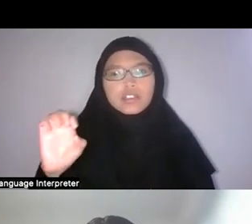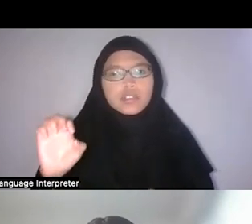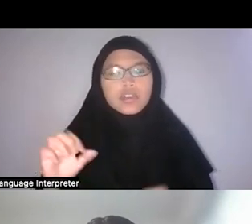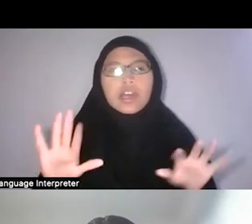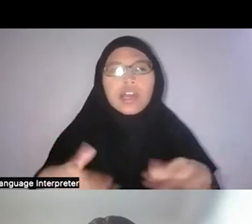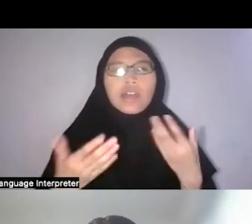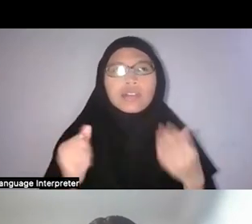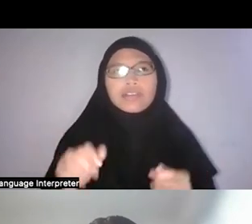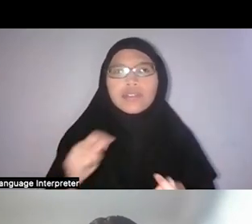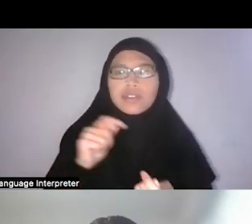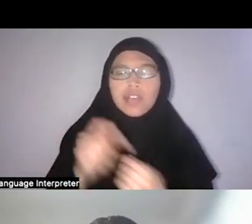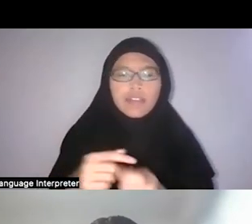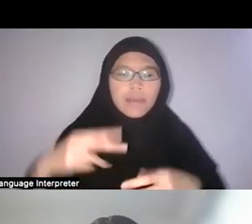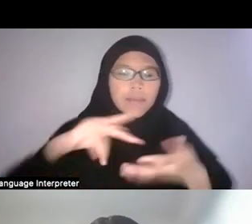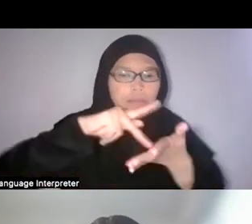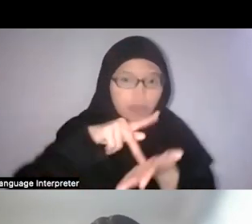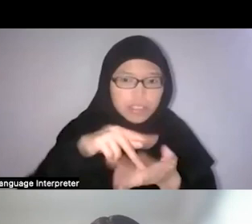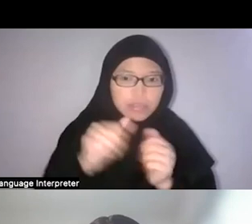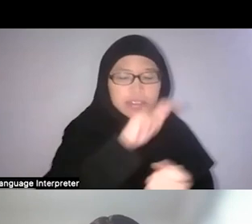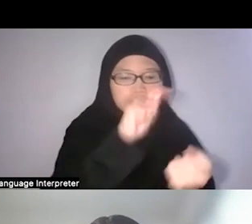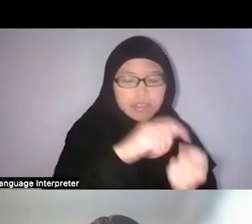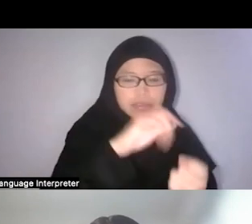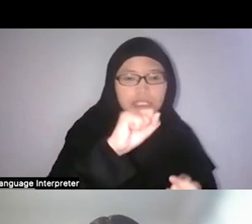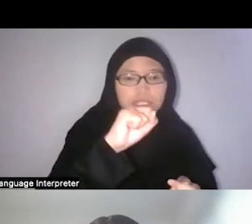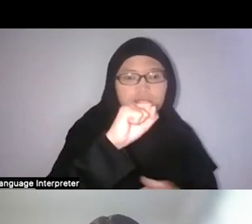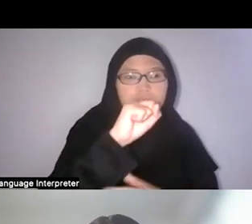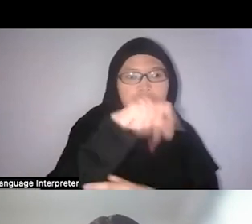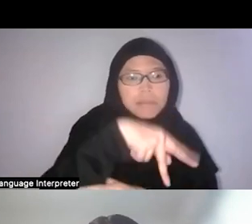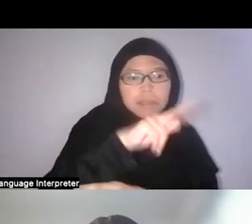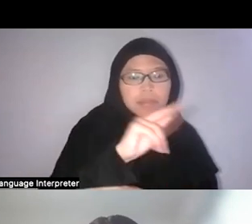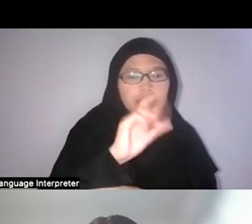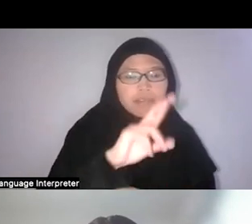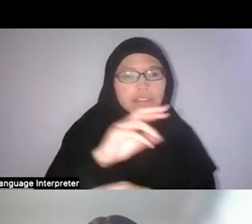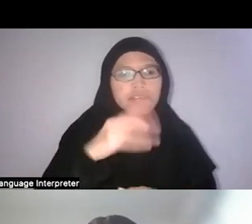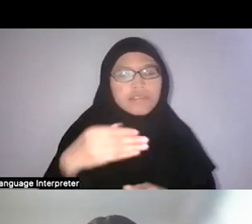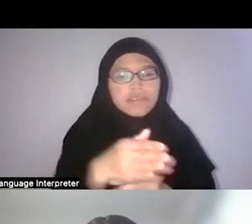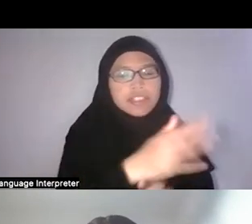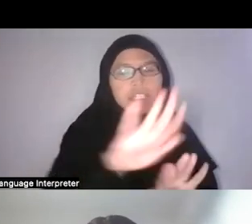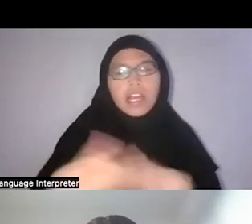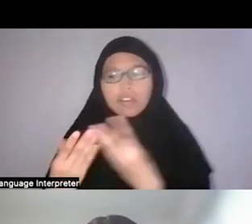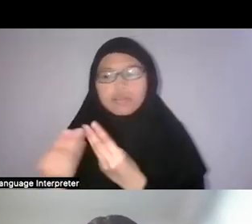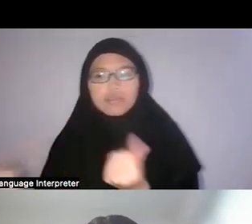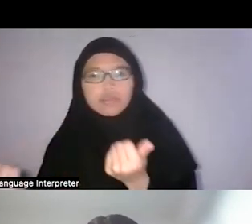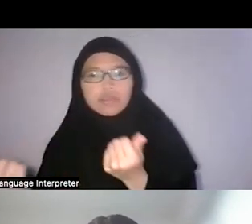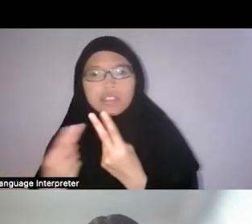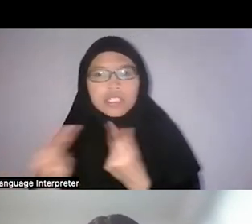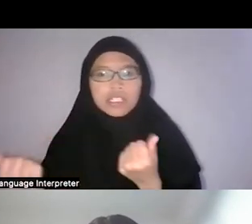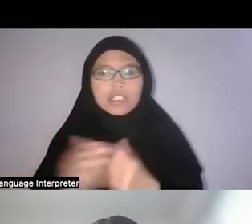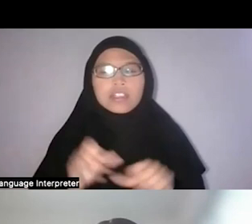So it’s a very detailed list of instructions on how to prepare the fish to handle. I find all of this quite interesting that they gave credit,